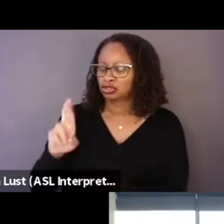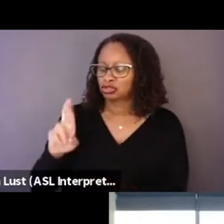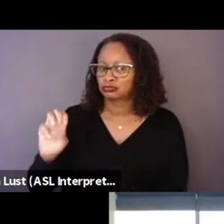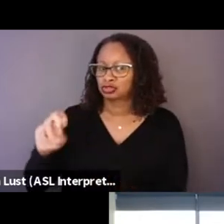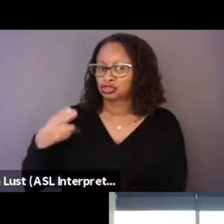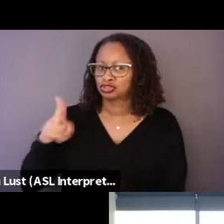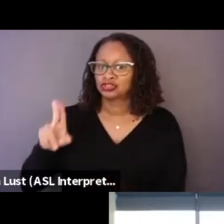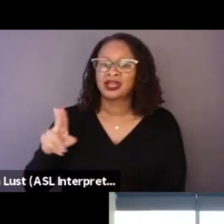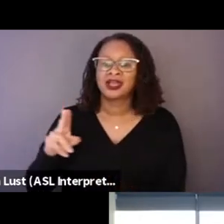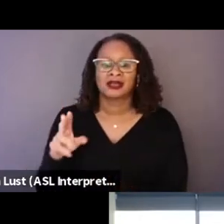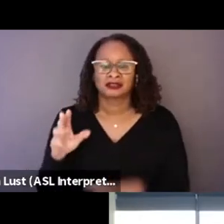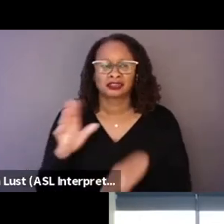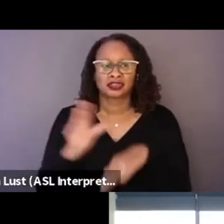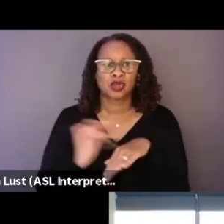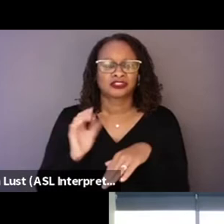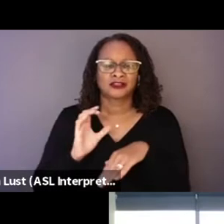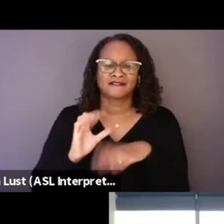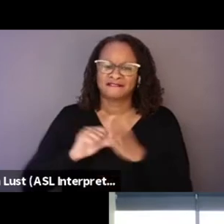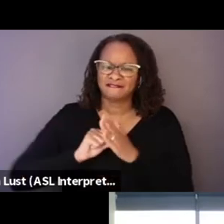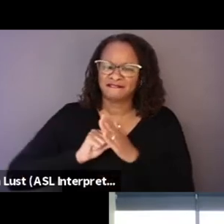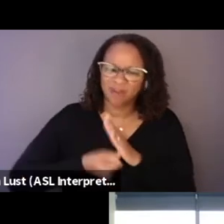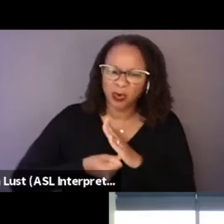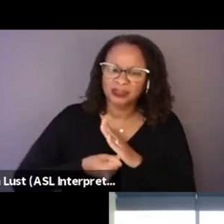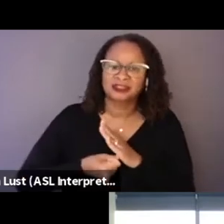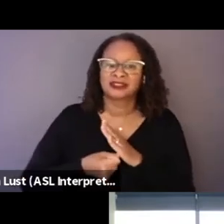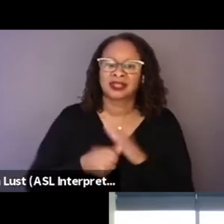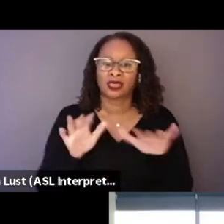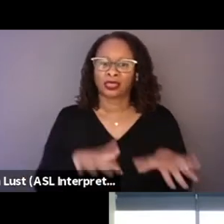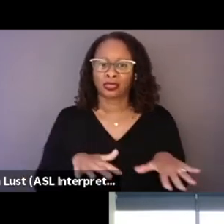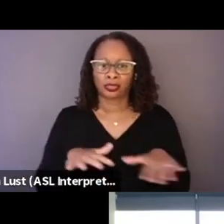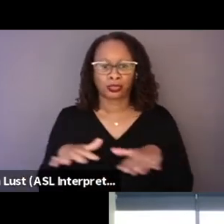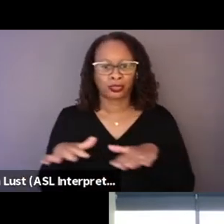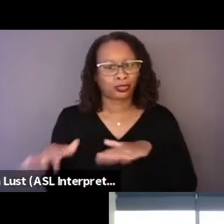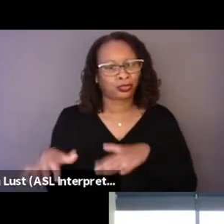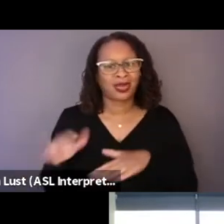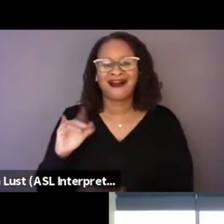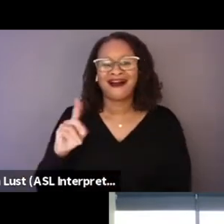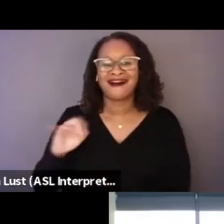So forcing ourselves to be in kind of this uncomfortable enforced idleness,